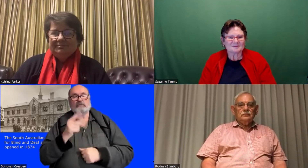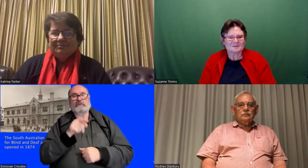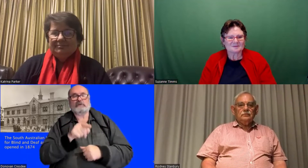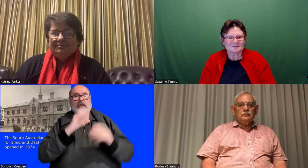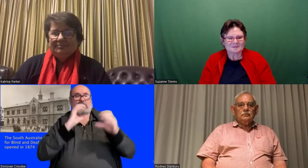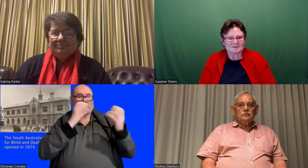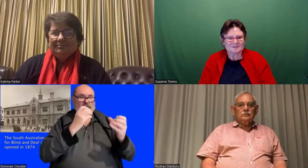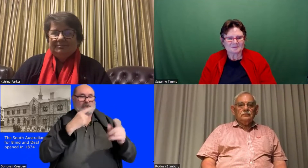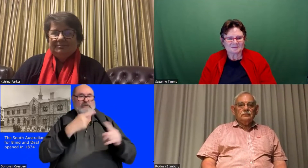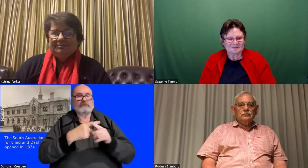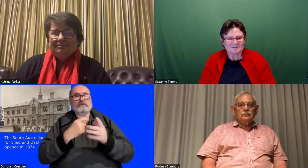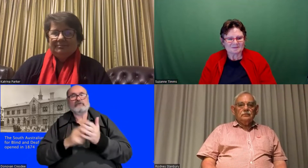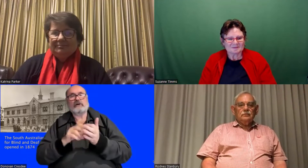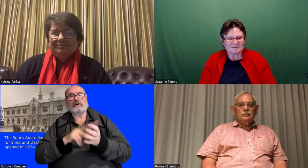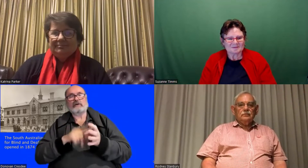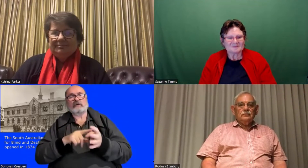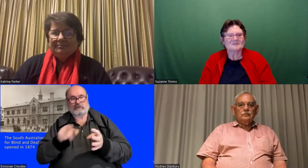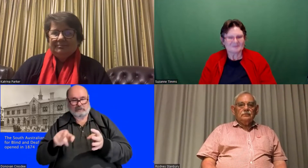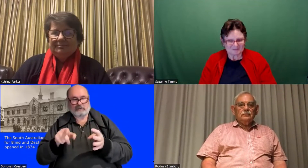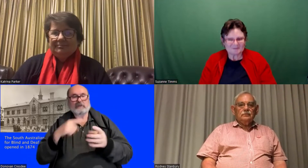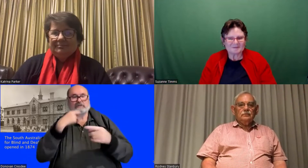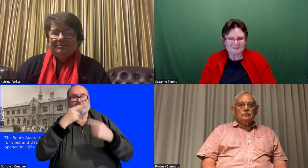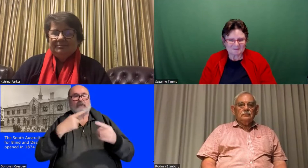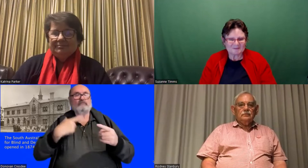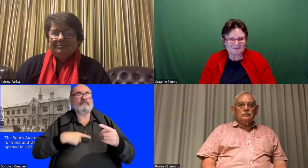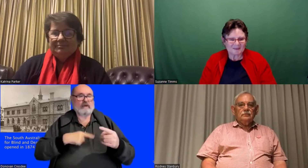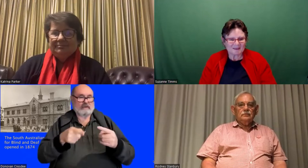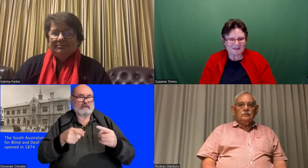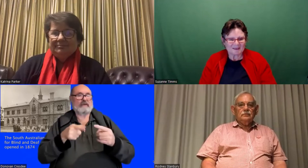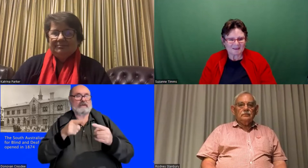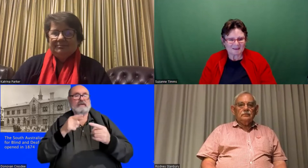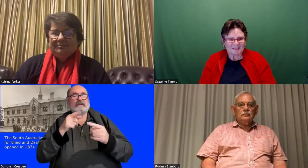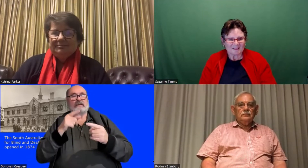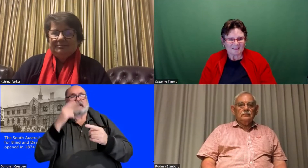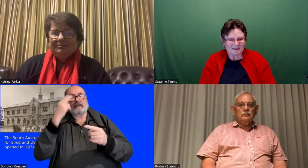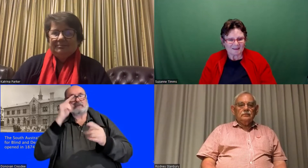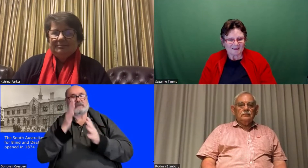why it was signed like that. I might leave that to Katrina and Rodney to